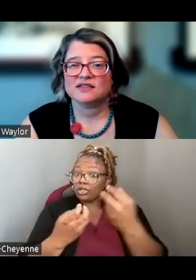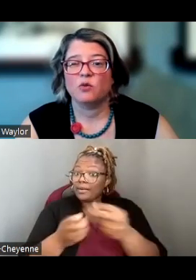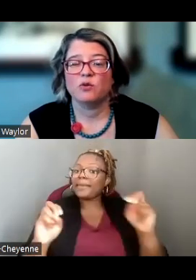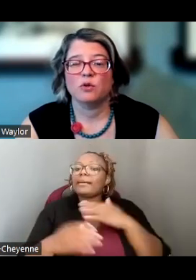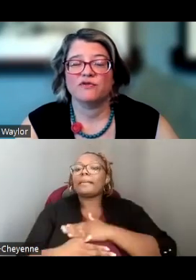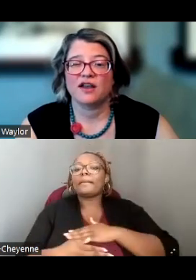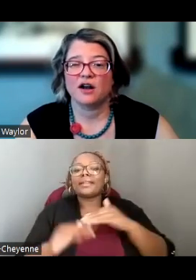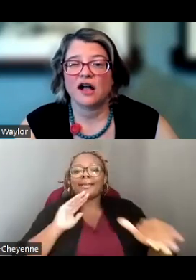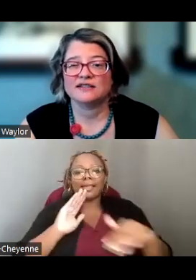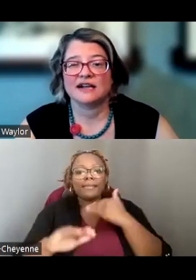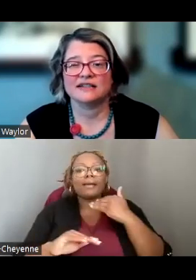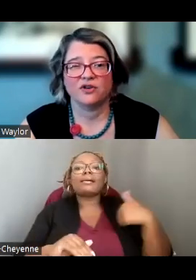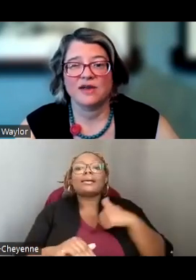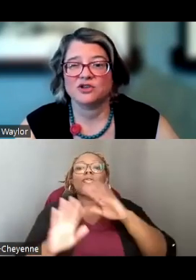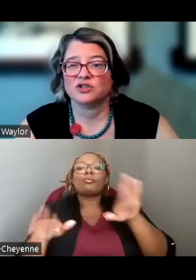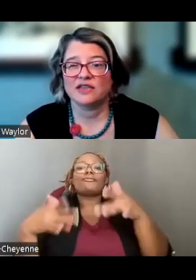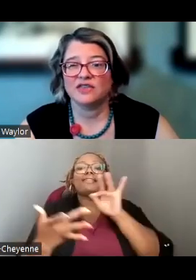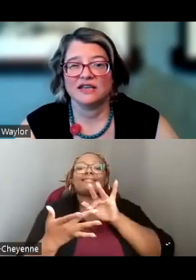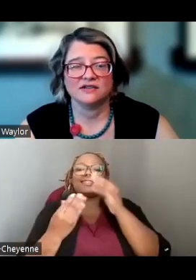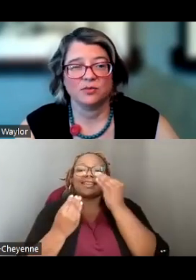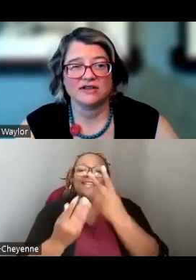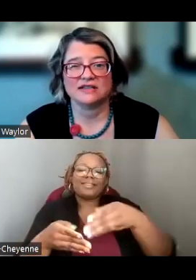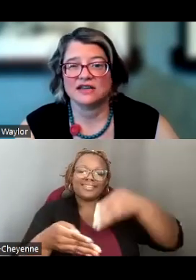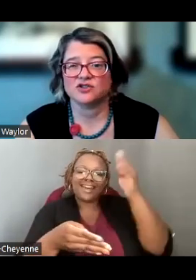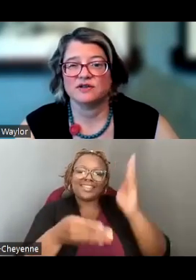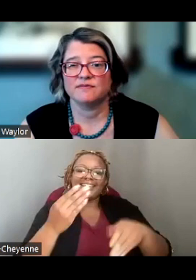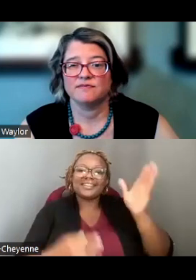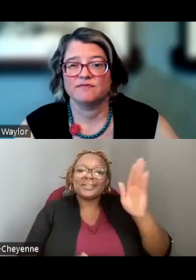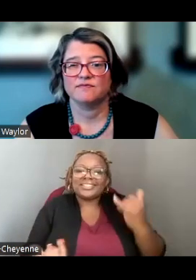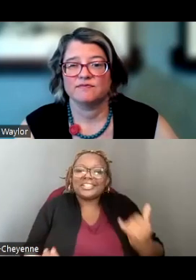AND WE WILL PROVIDE OUR CONTACT INFORMATION AT THE END OF THE PRESENTATION.